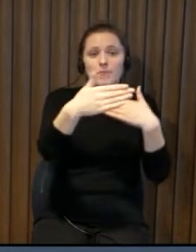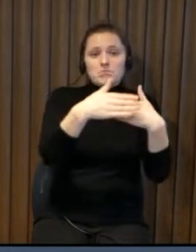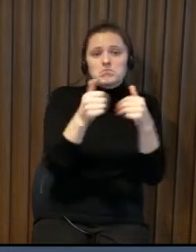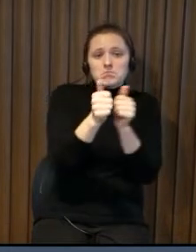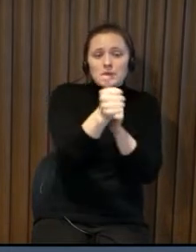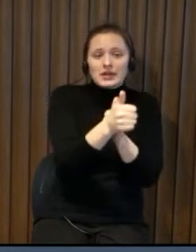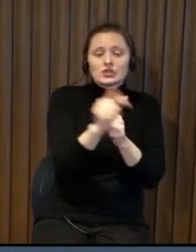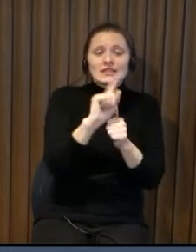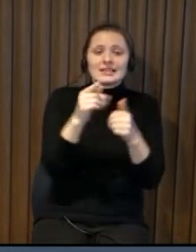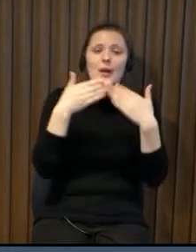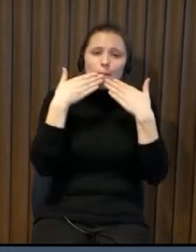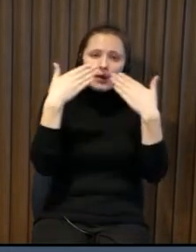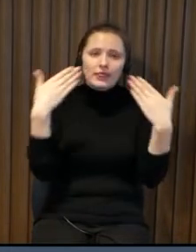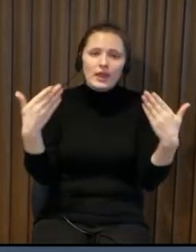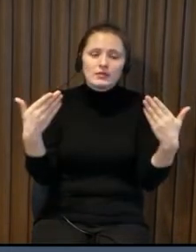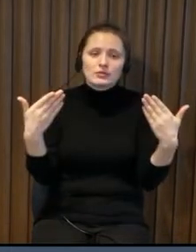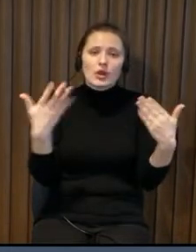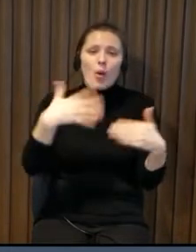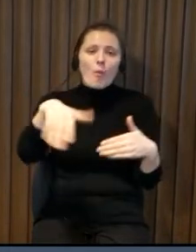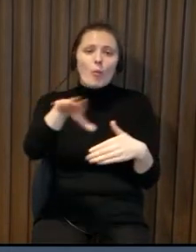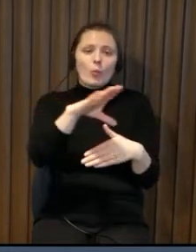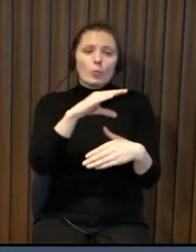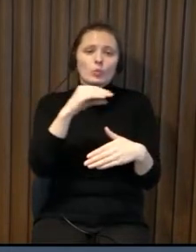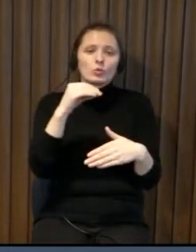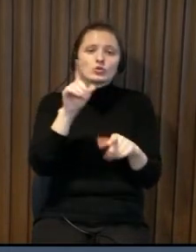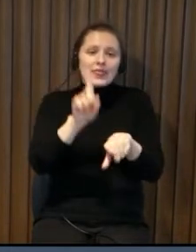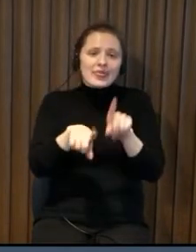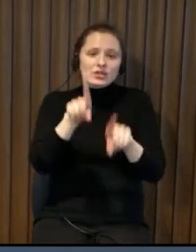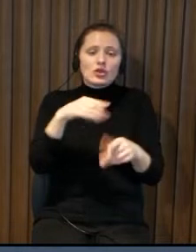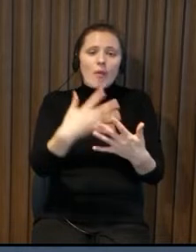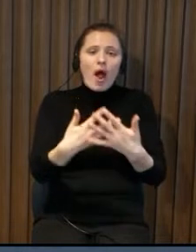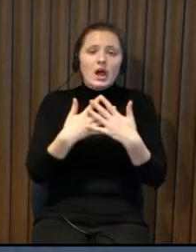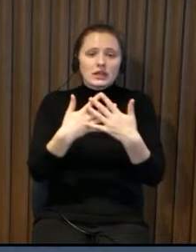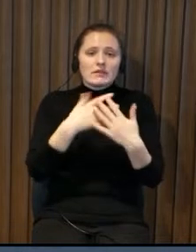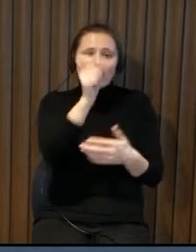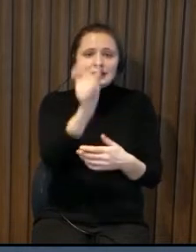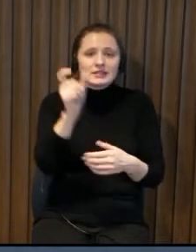southern european countries in terms of accessibility and this is thanks to some